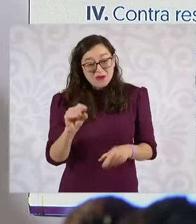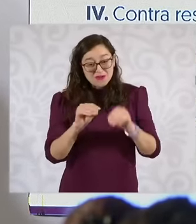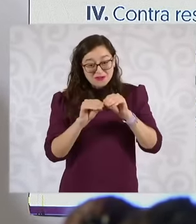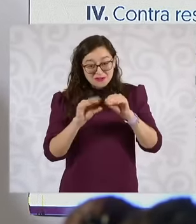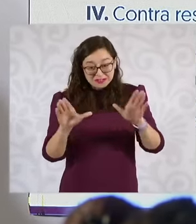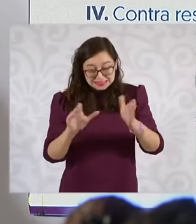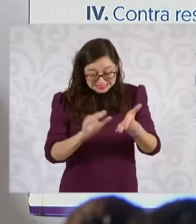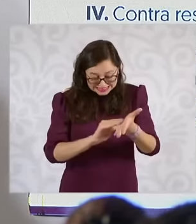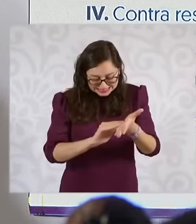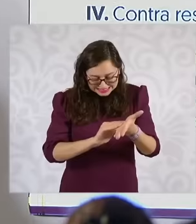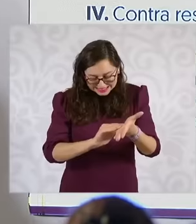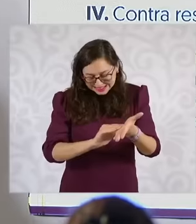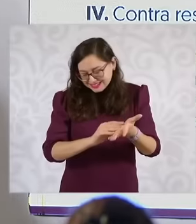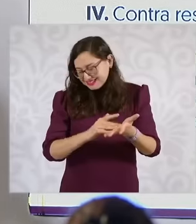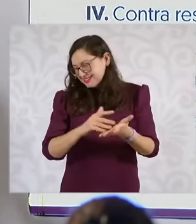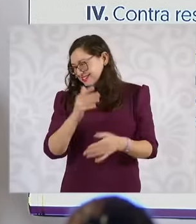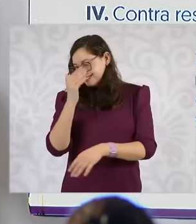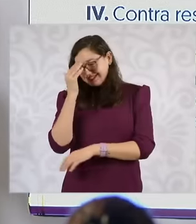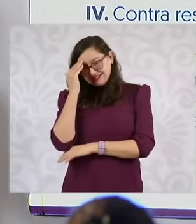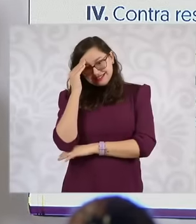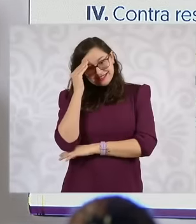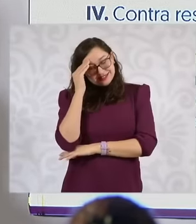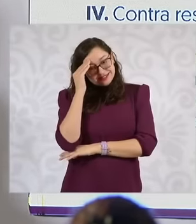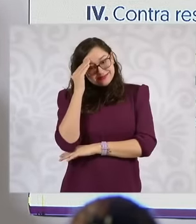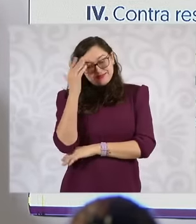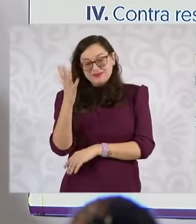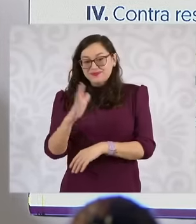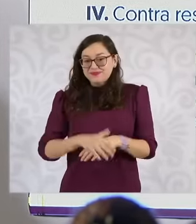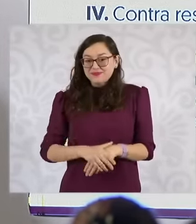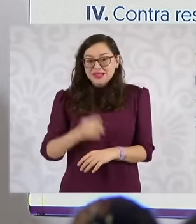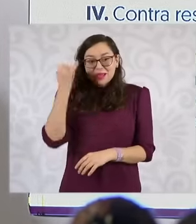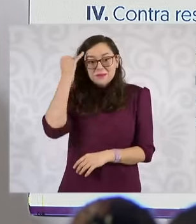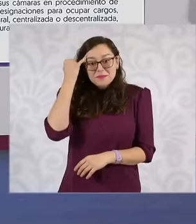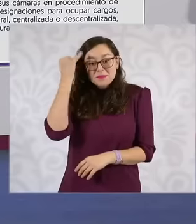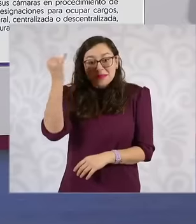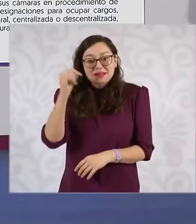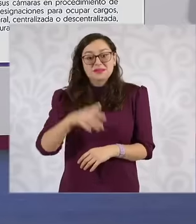the legal department to the person in charge of the Official Gazette of the Federation,